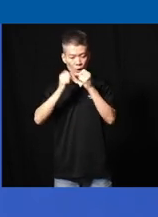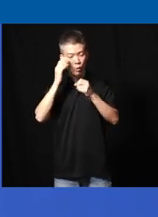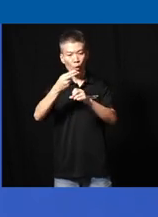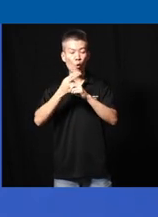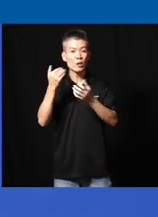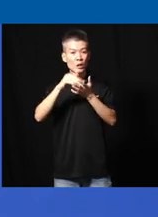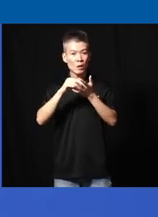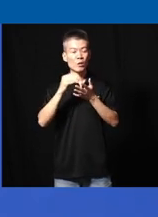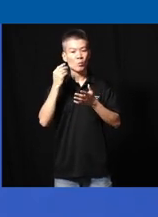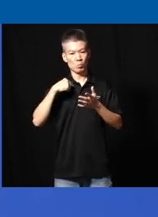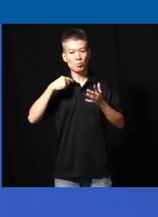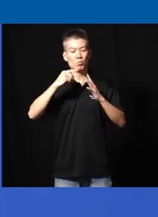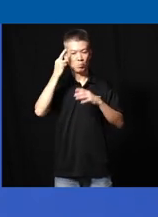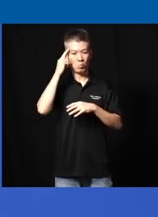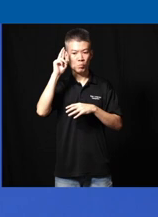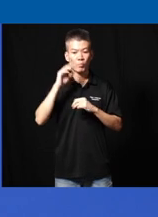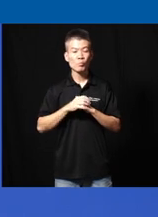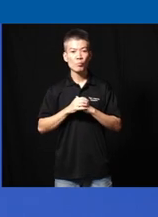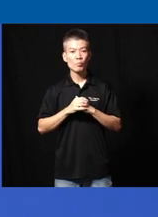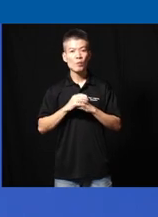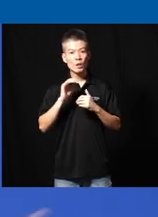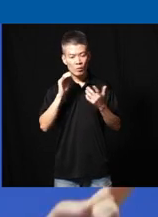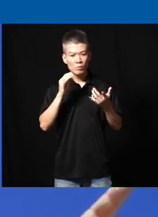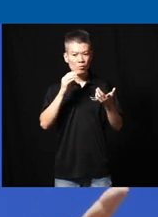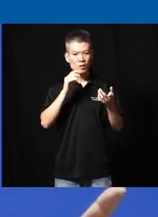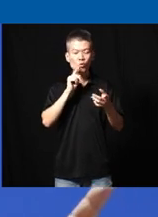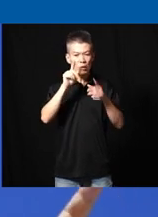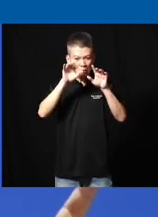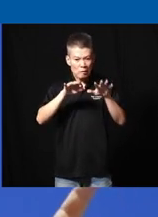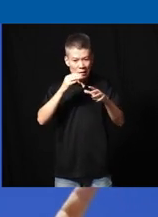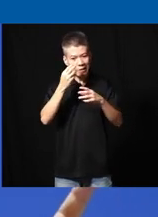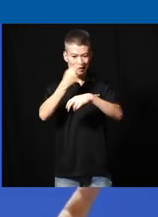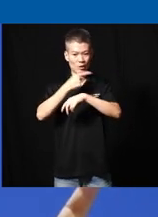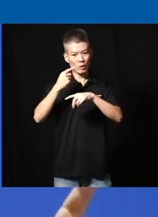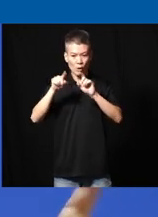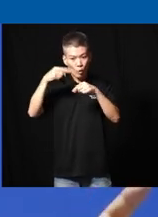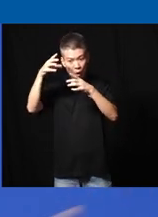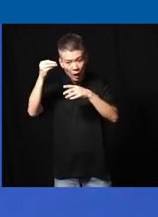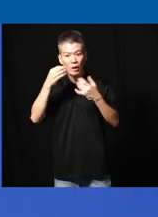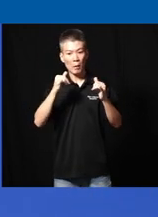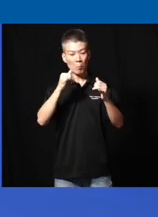again because we begin to realize that uh rainy day when you can't go up you still can play game